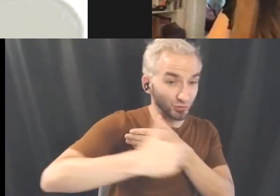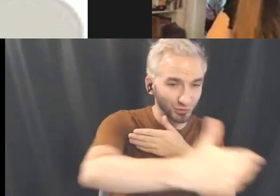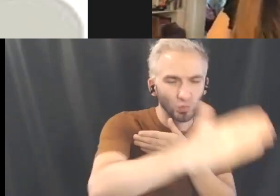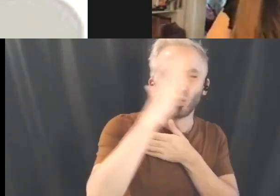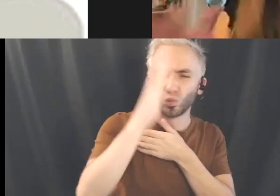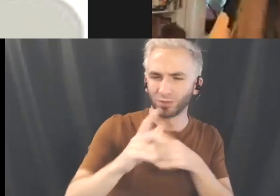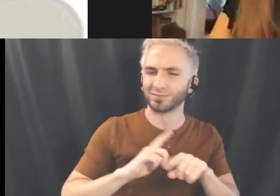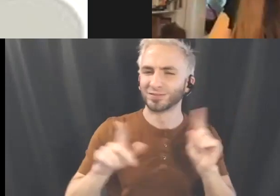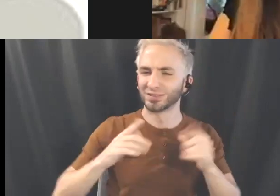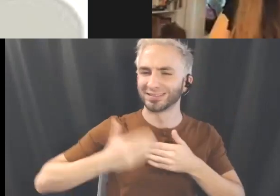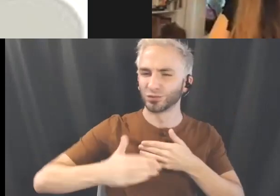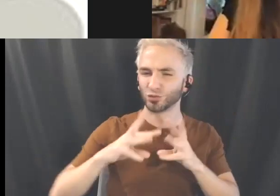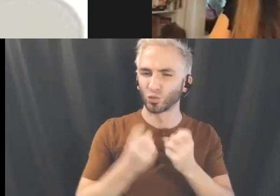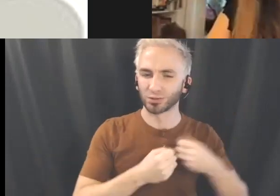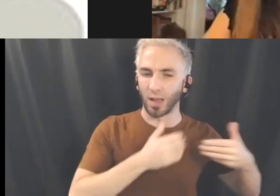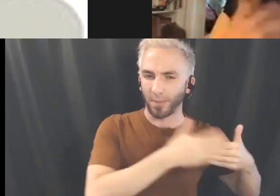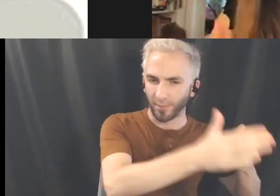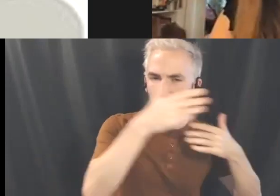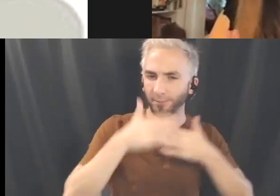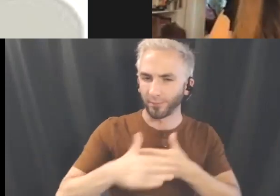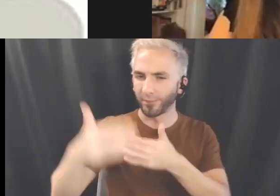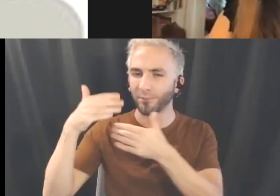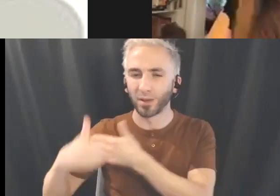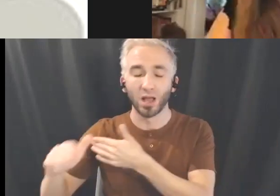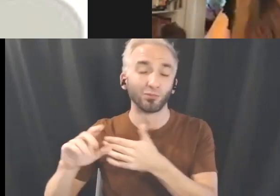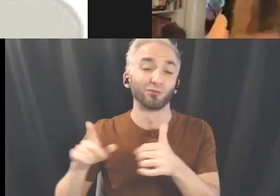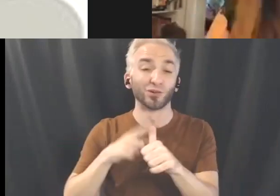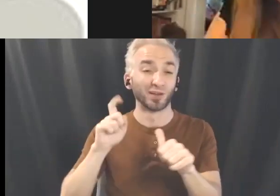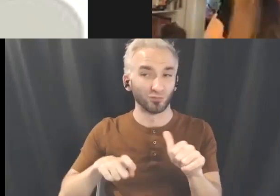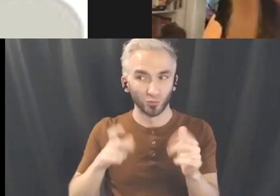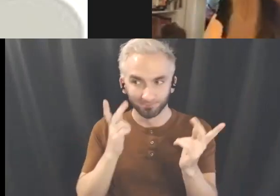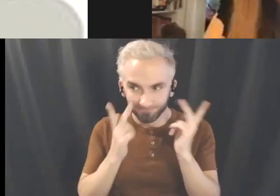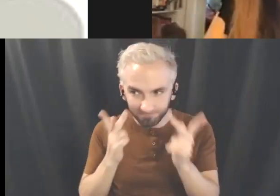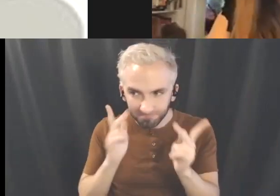when their experiments are complete and we'll be sharing that. And we'll have a different set of workshops